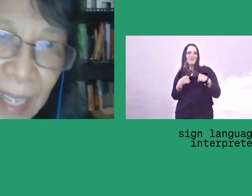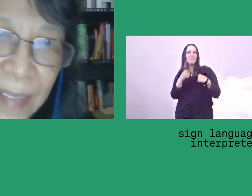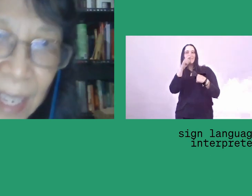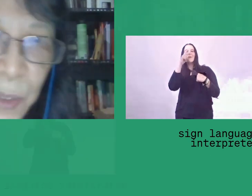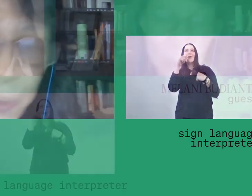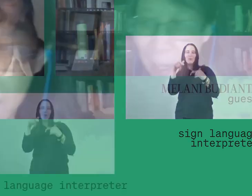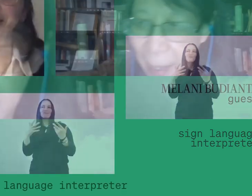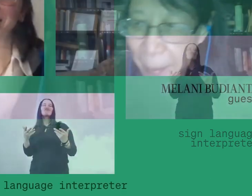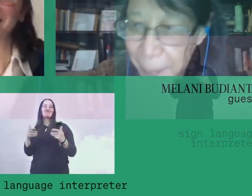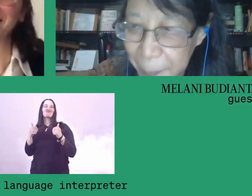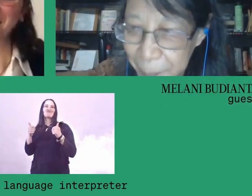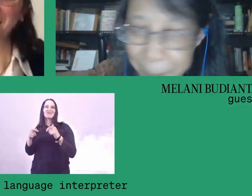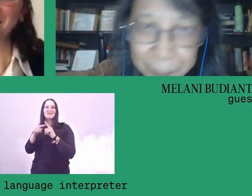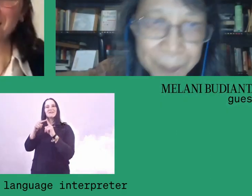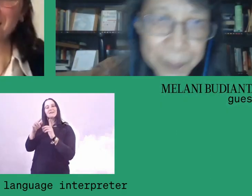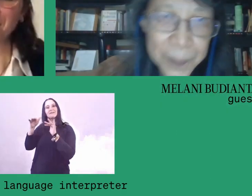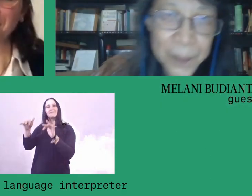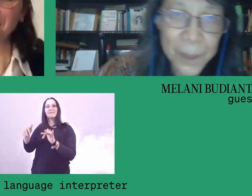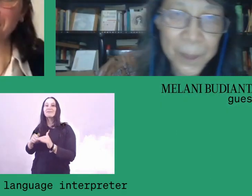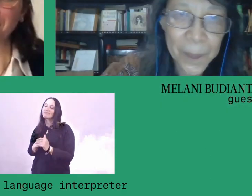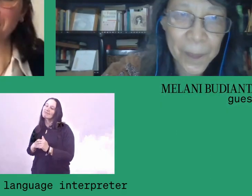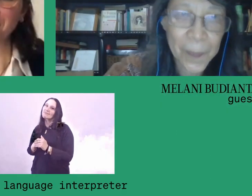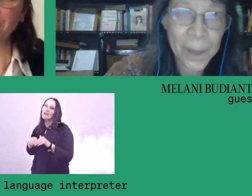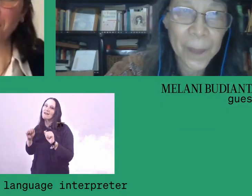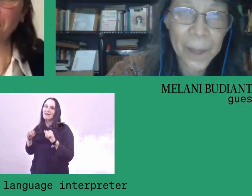Thank you, Jumana. Amazing to hear this, Melani.